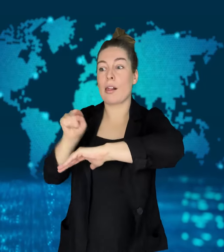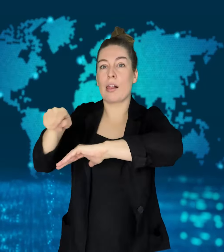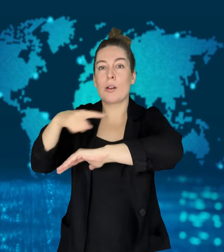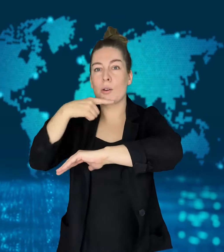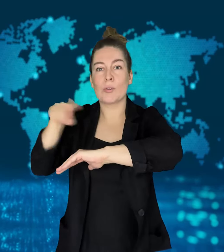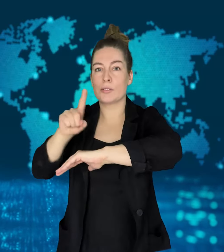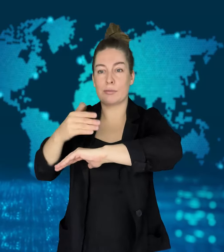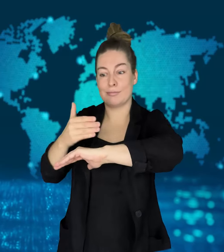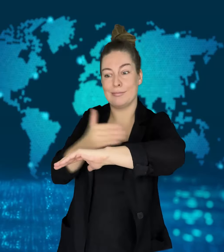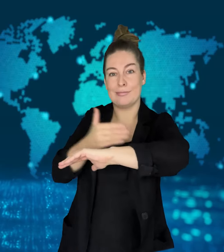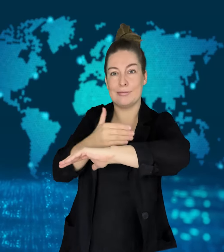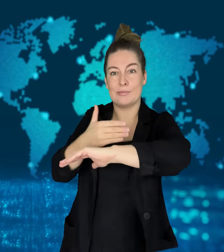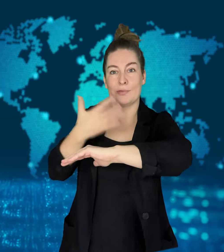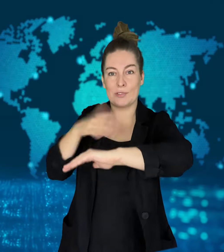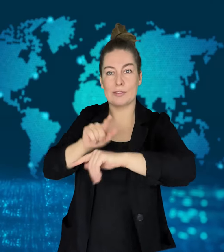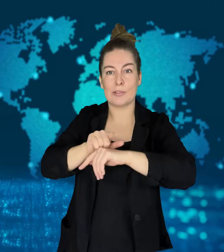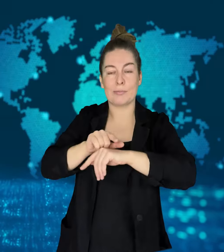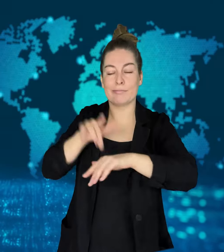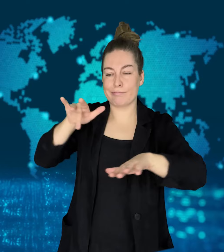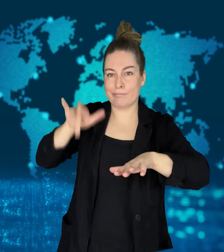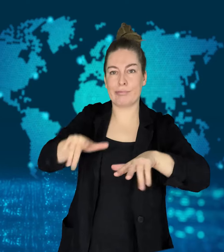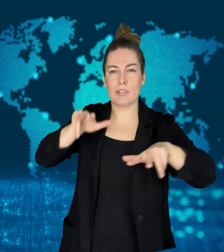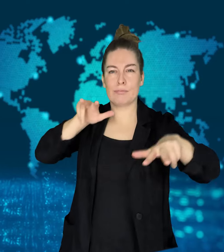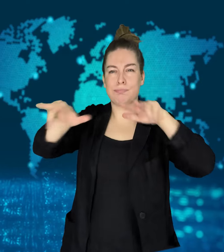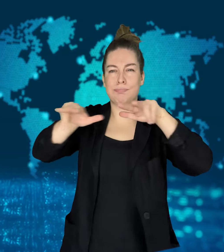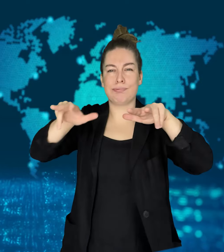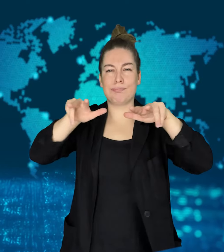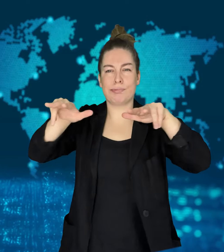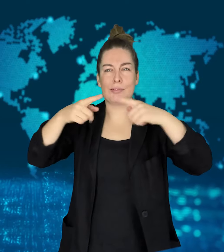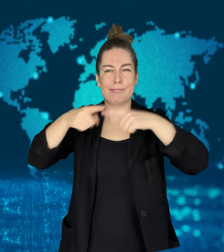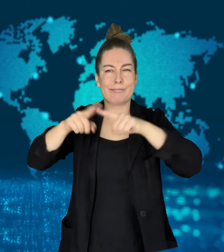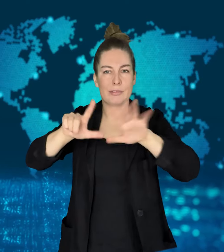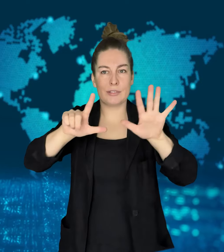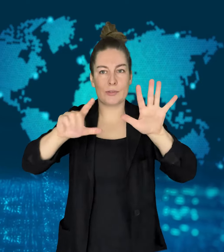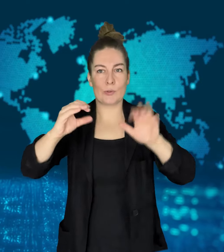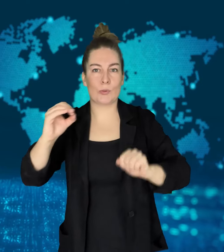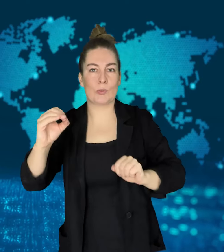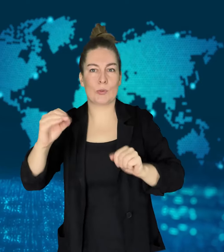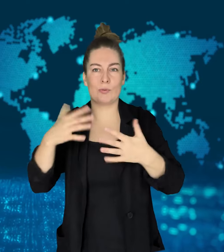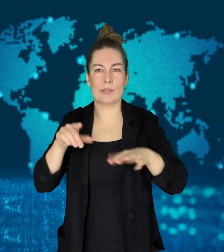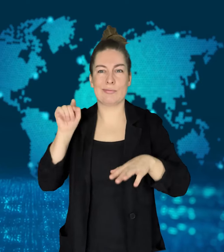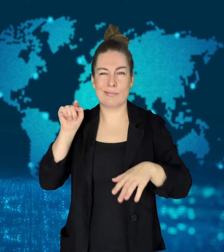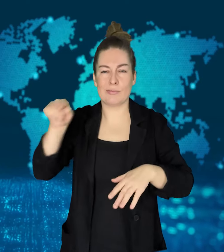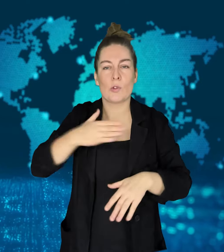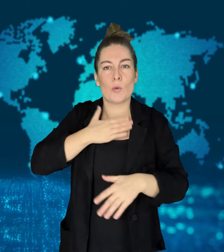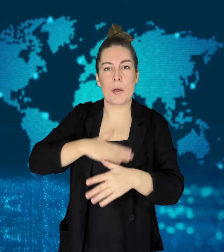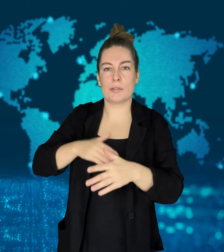As the city of Belgorod is close to the border, some people have been